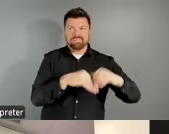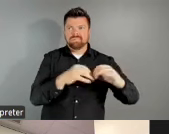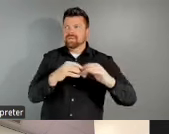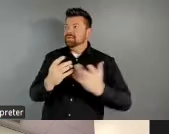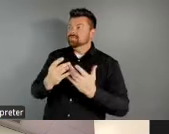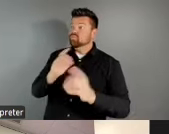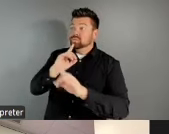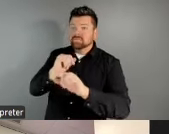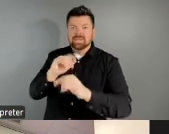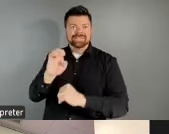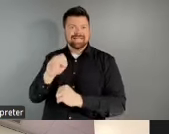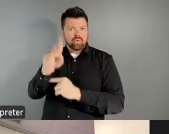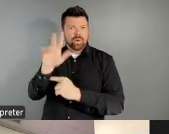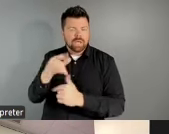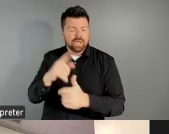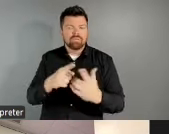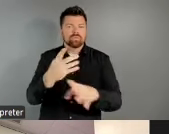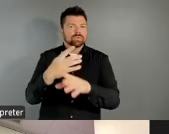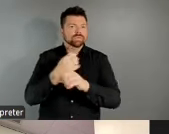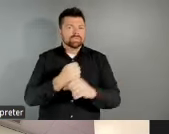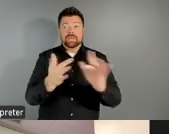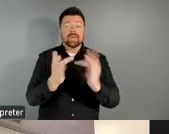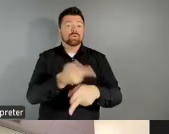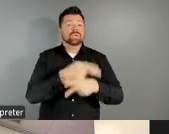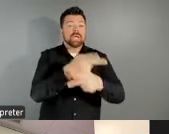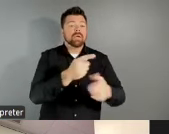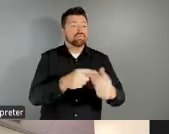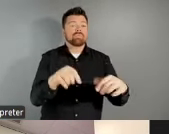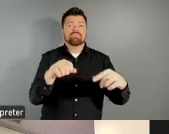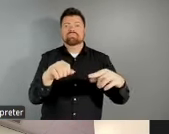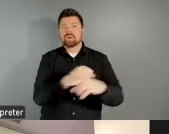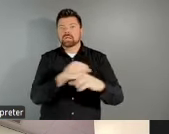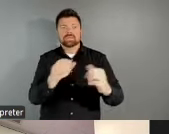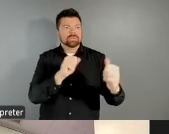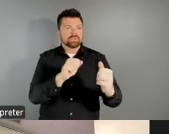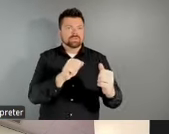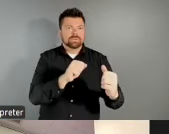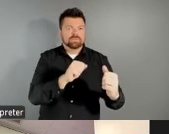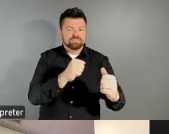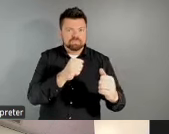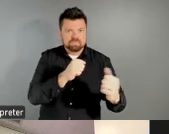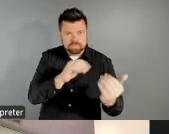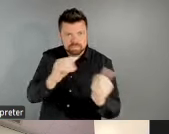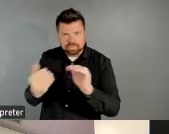networks of care and networks of practice across the field. So it's really timely that the NEA